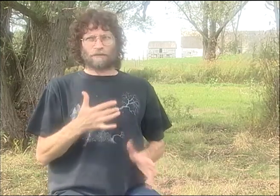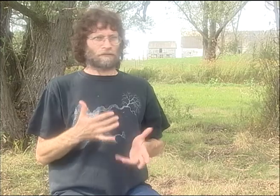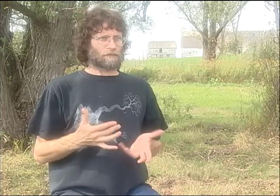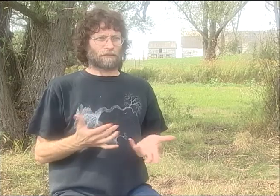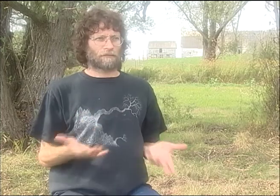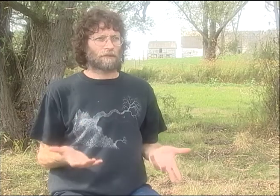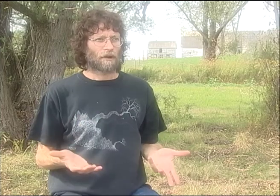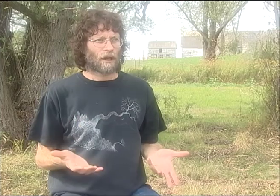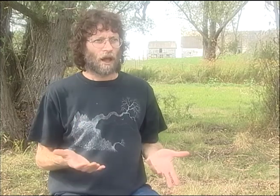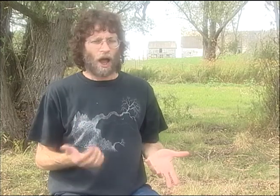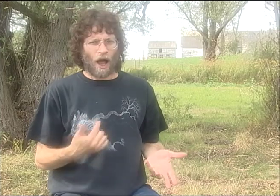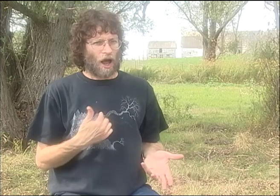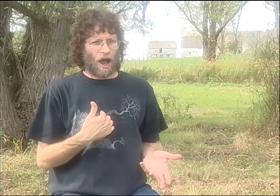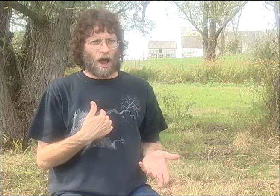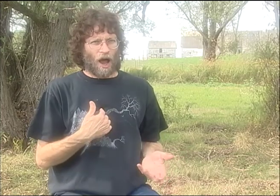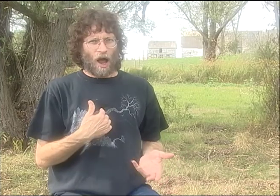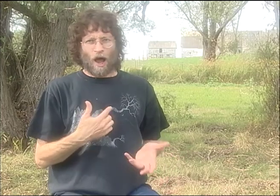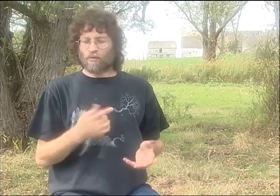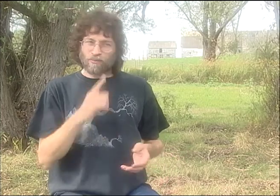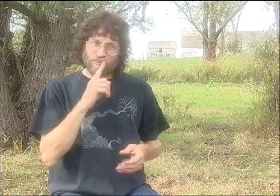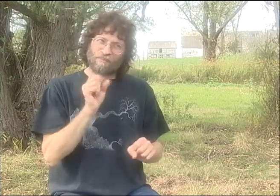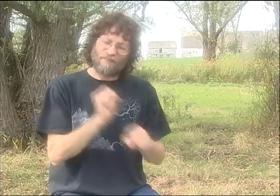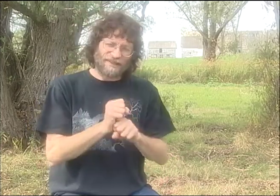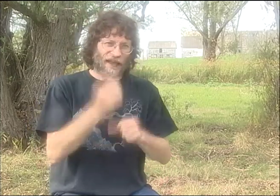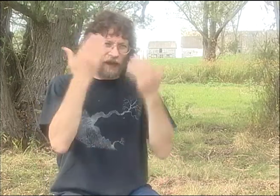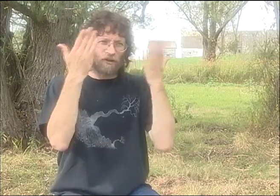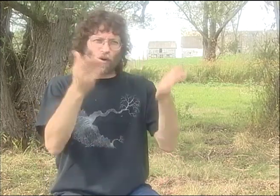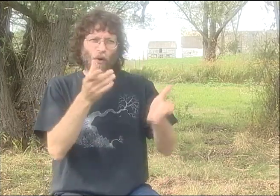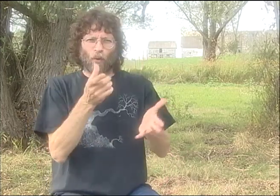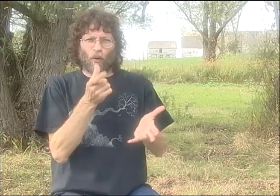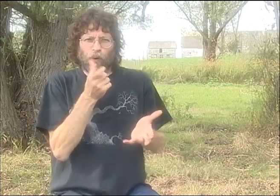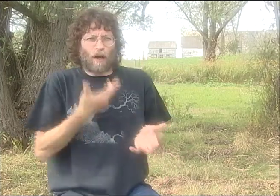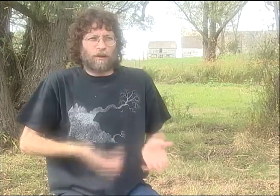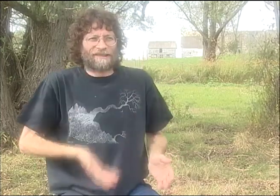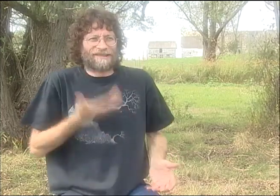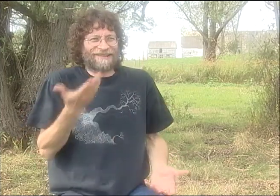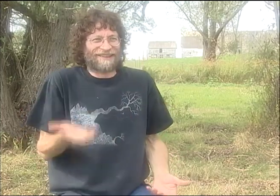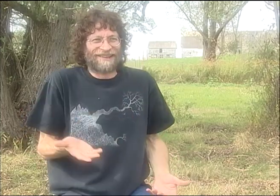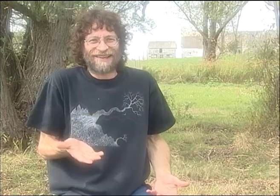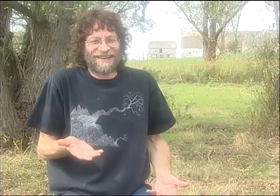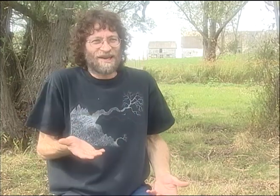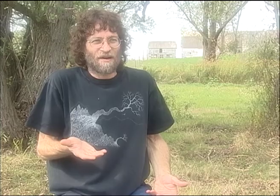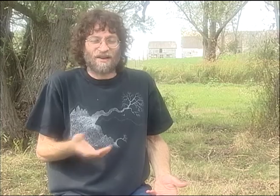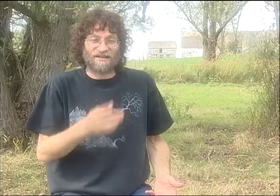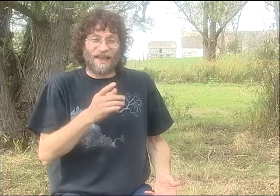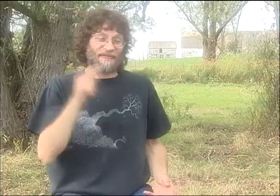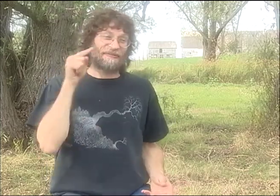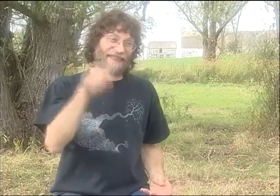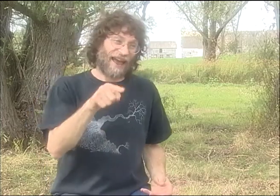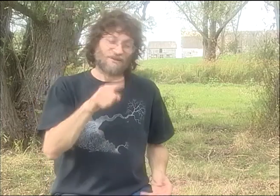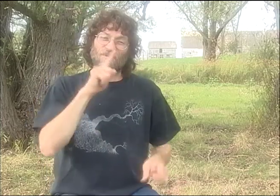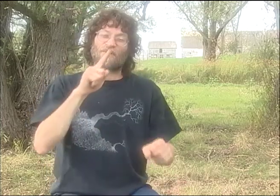BUT ALSO, YOU KNOW, I FELT KIND OF LIKE, "WHAT'S MY PLACE HERE?"